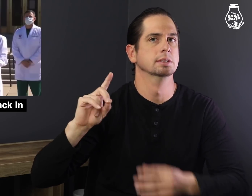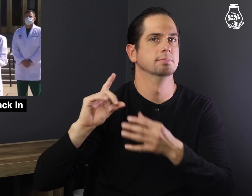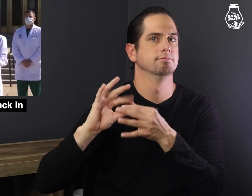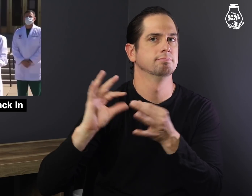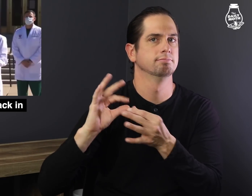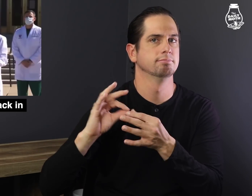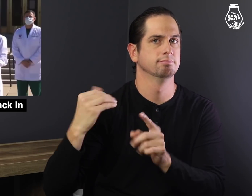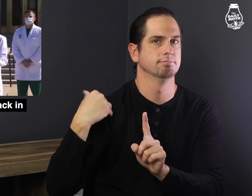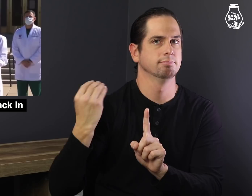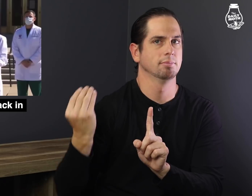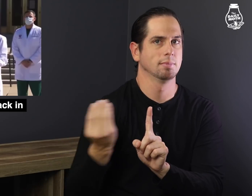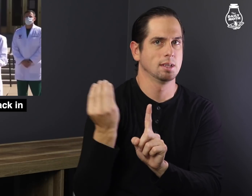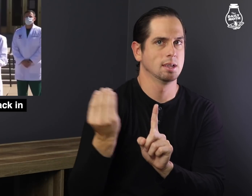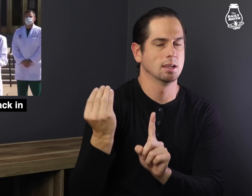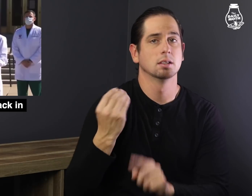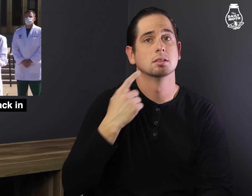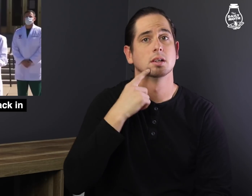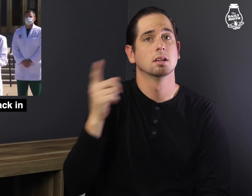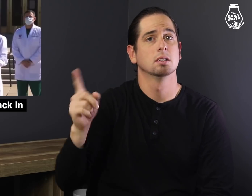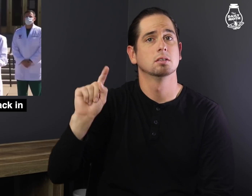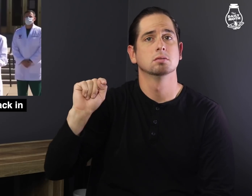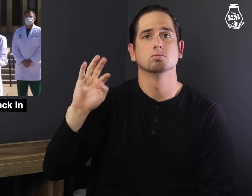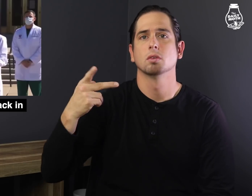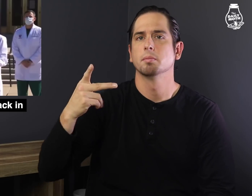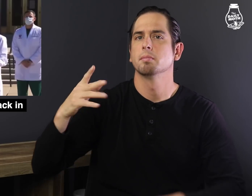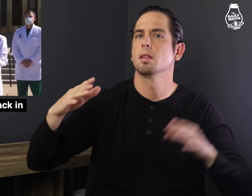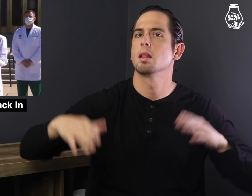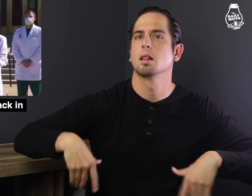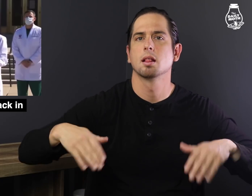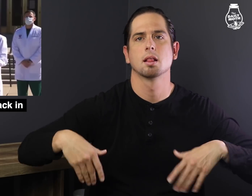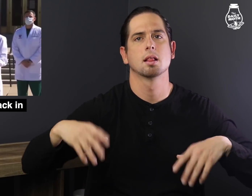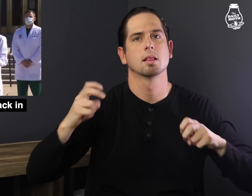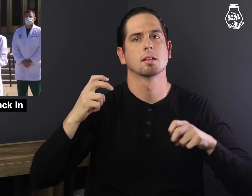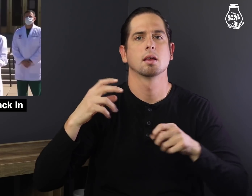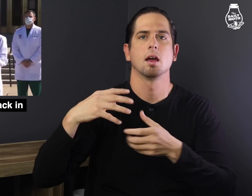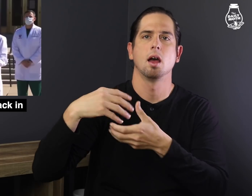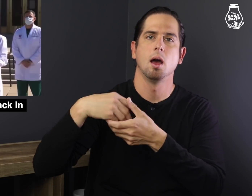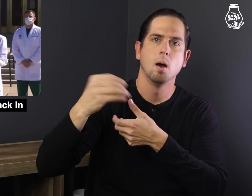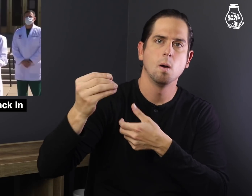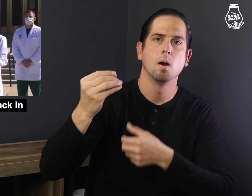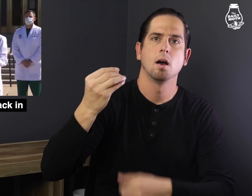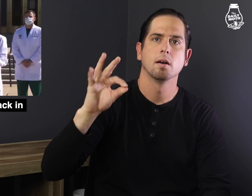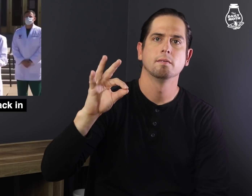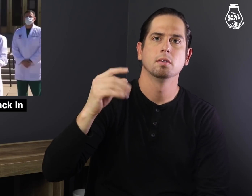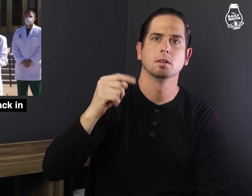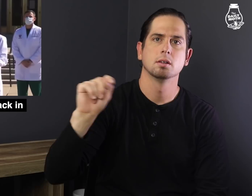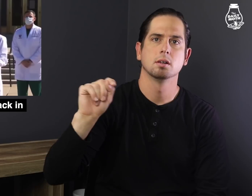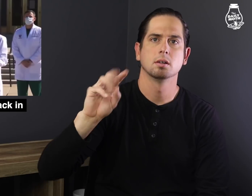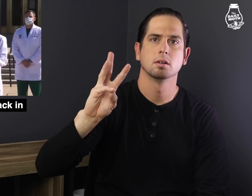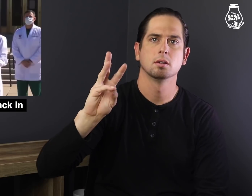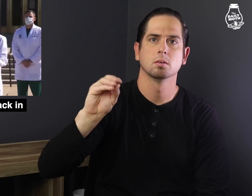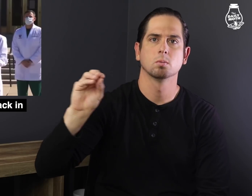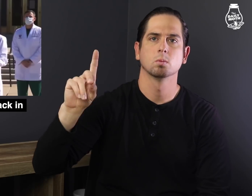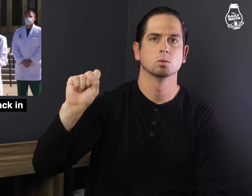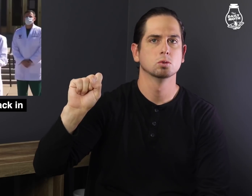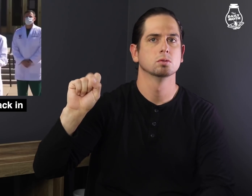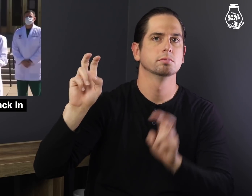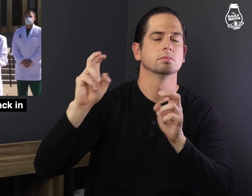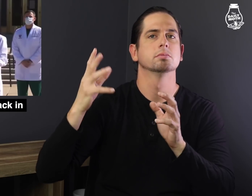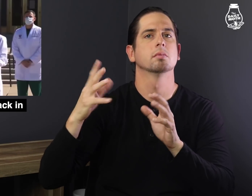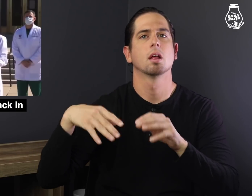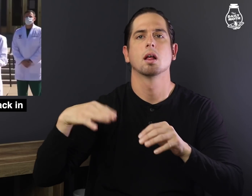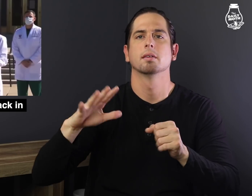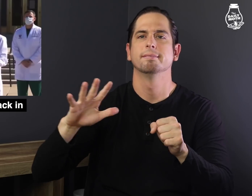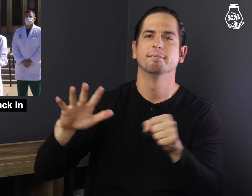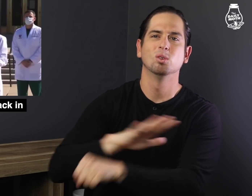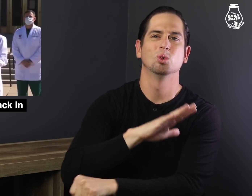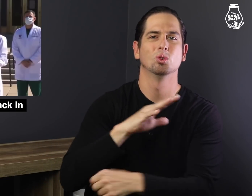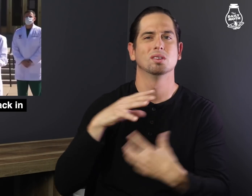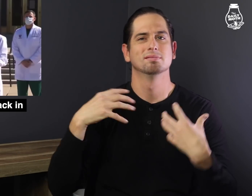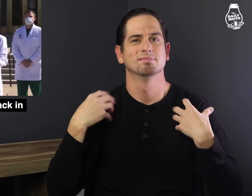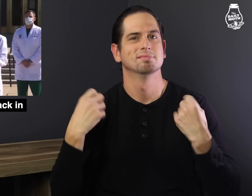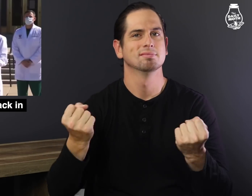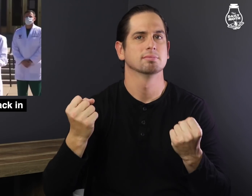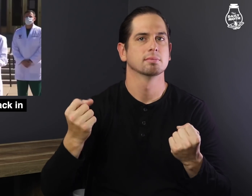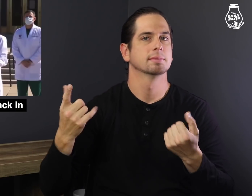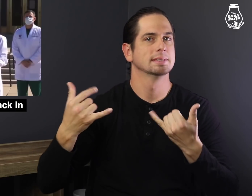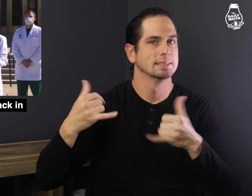did say on Monday that Trump was not "out of the woods,"